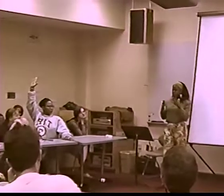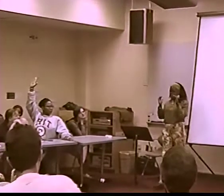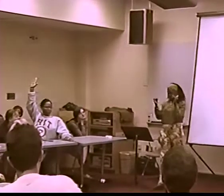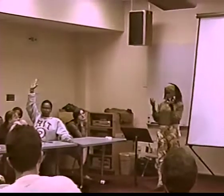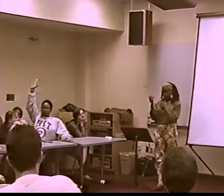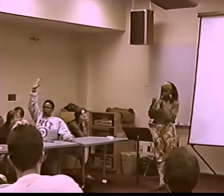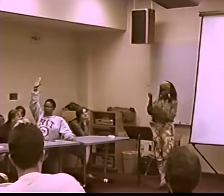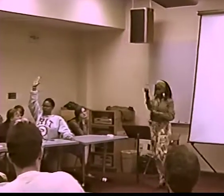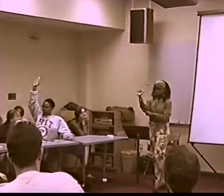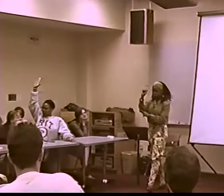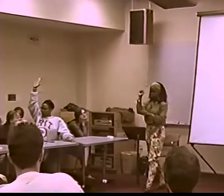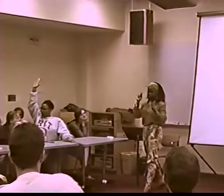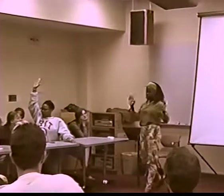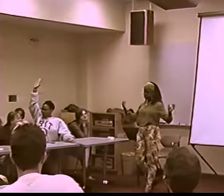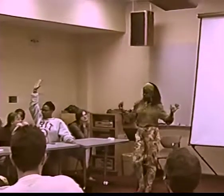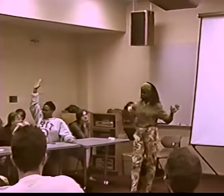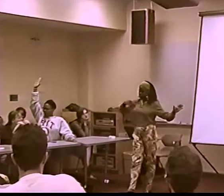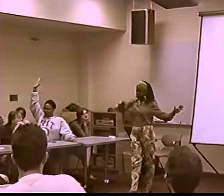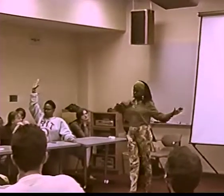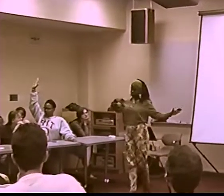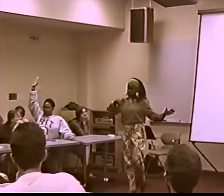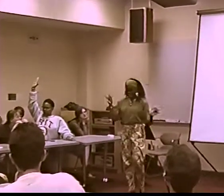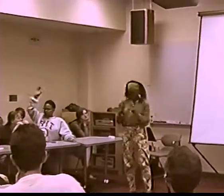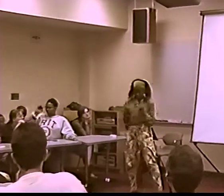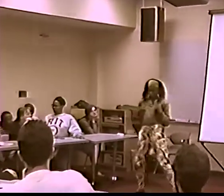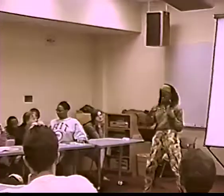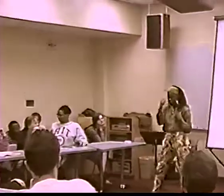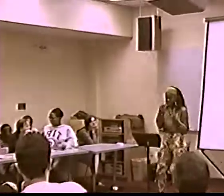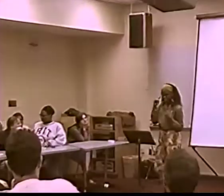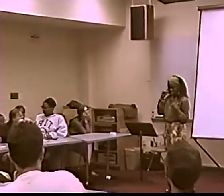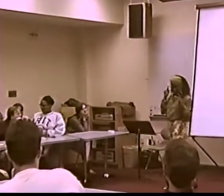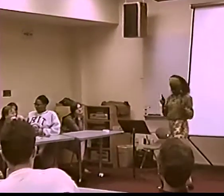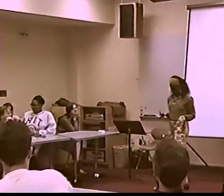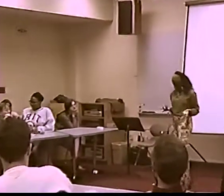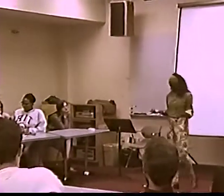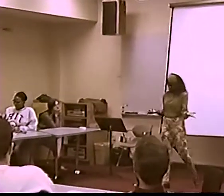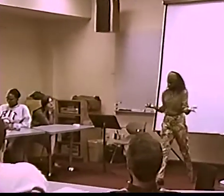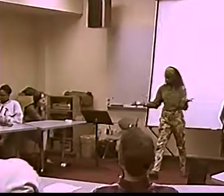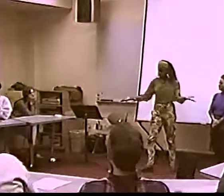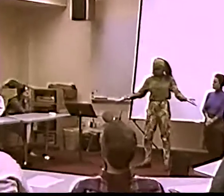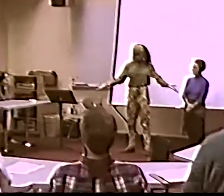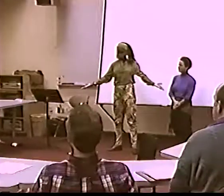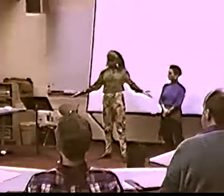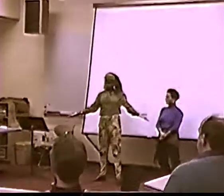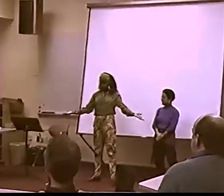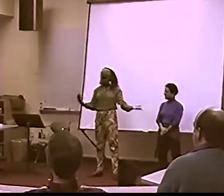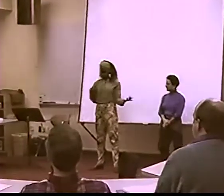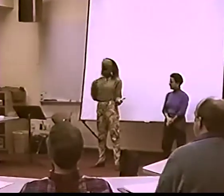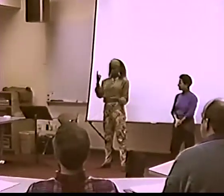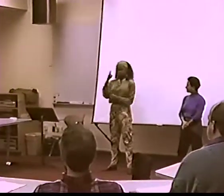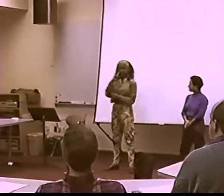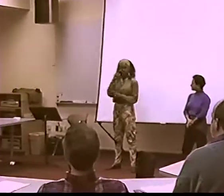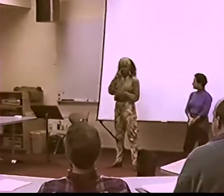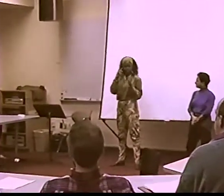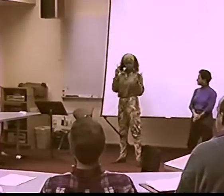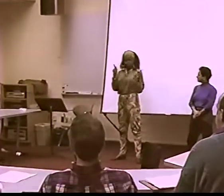THERE'S MORE RAGE NOW THAT THE POT IS ABOUT TO BOIL OVER BECAUSE BLACK PEOPLE ARE THE